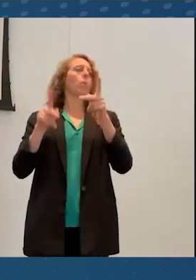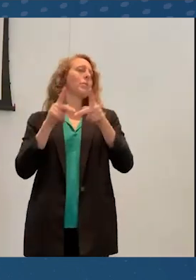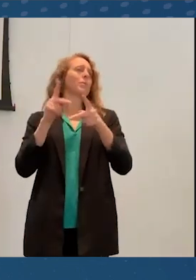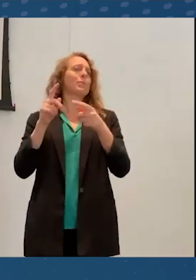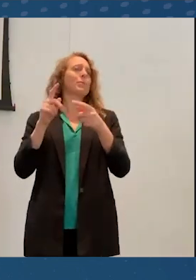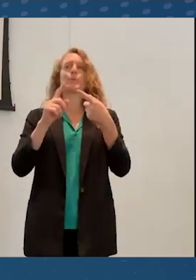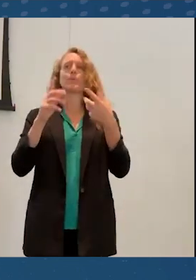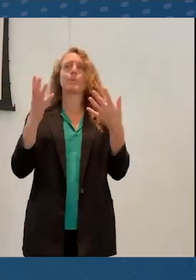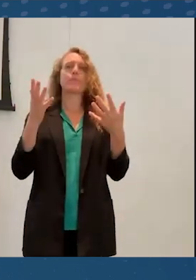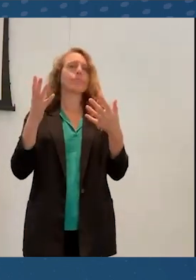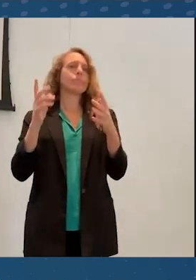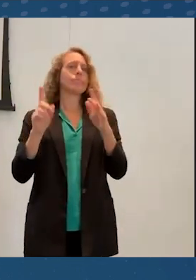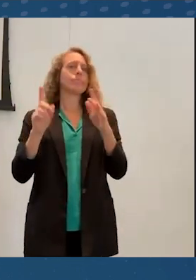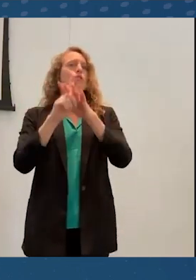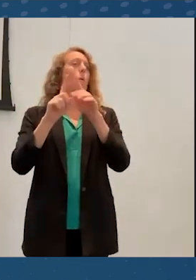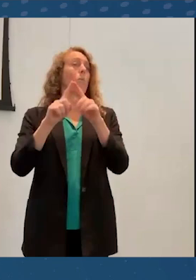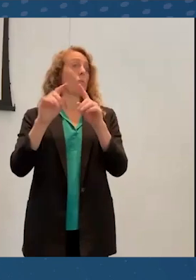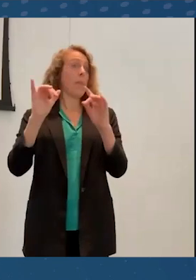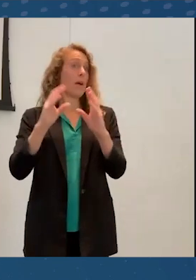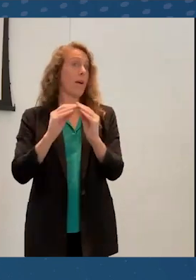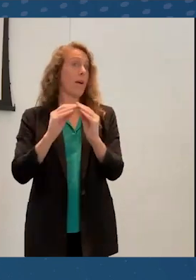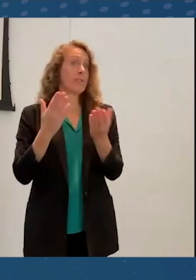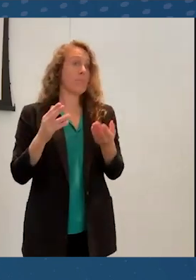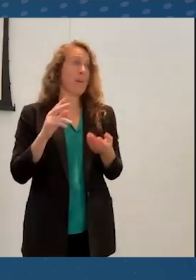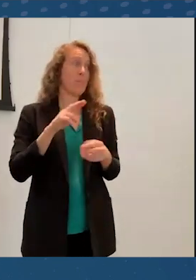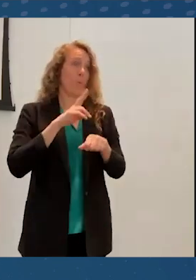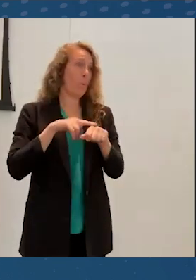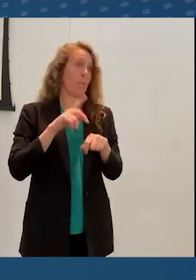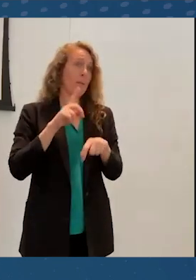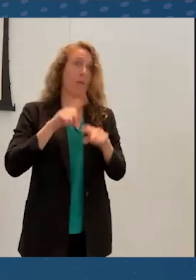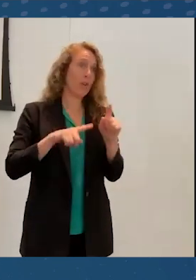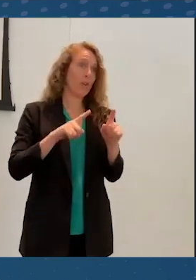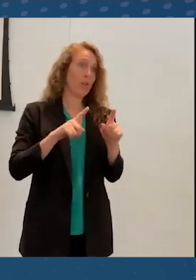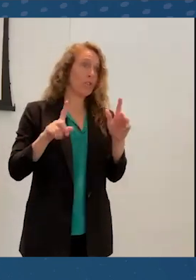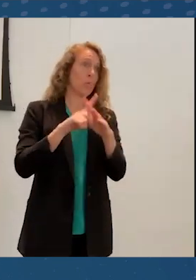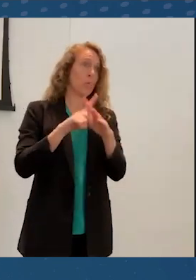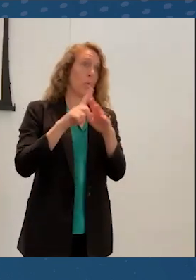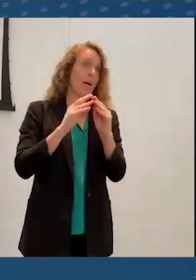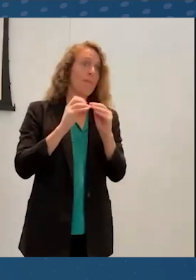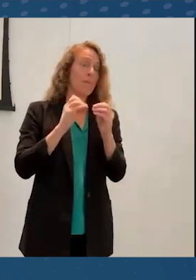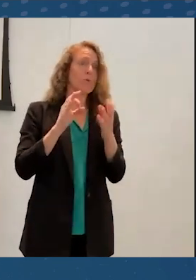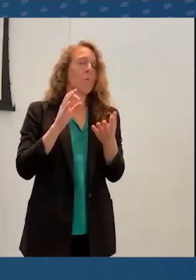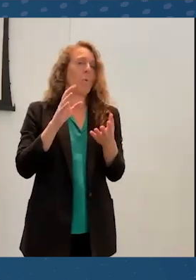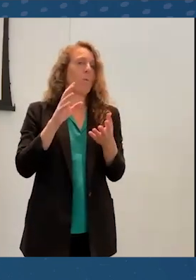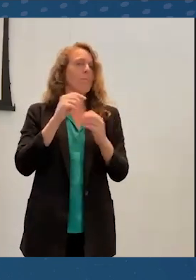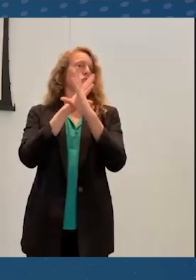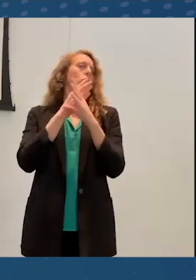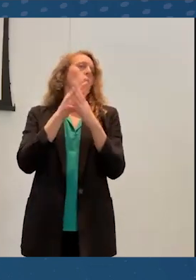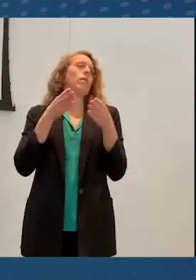to attend who wouldn't normally attend conferences. And to interact socially and approach